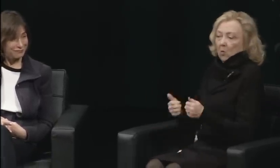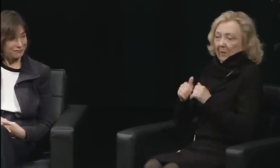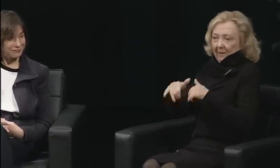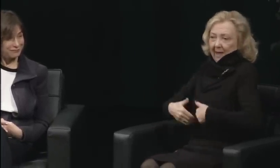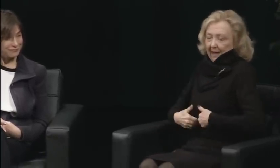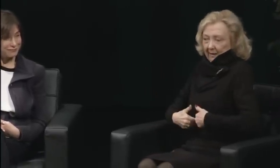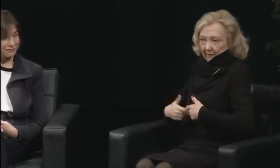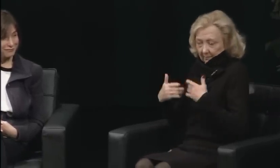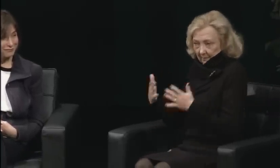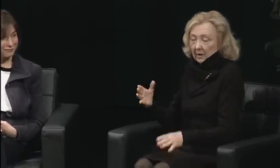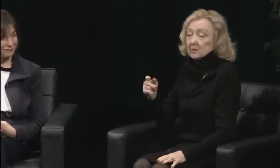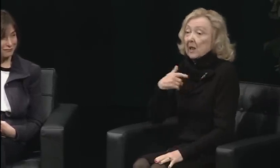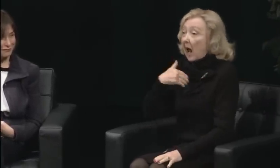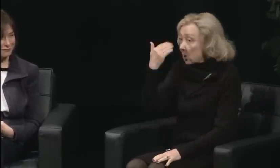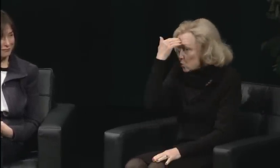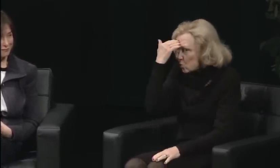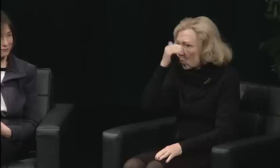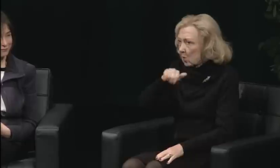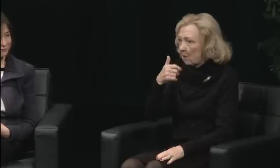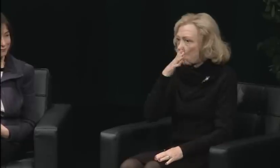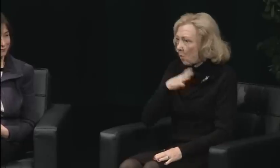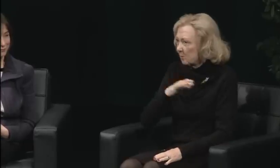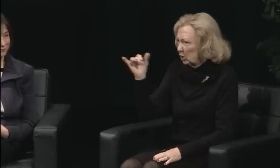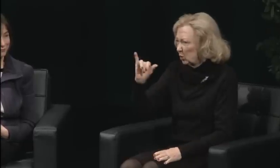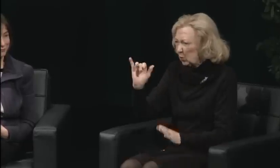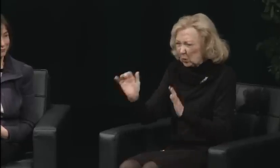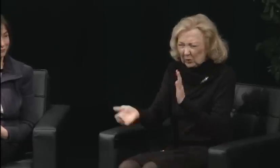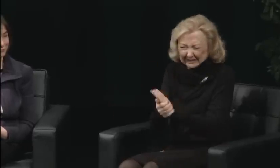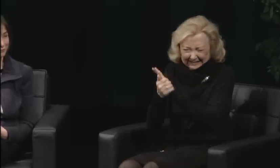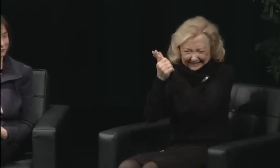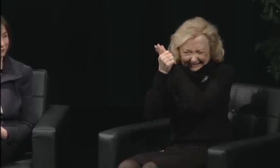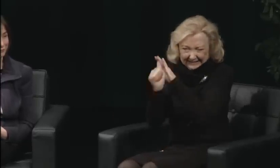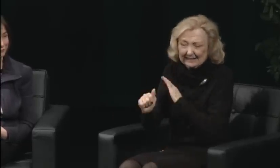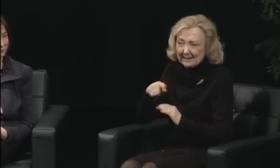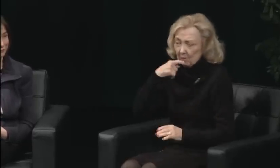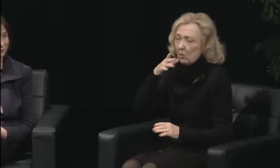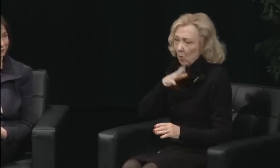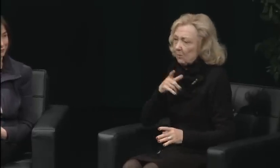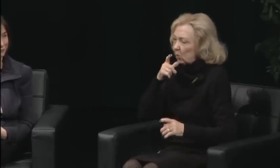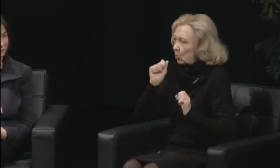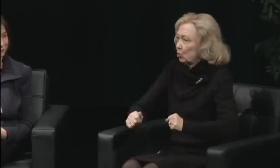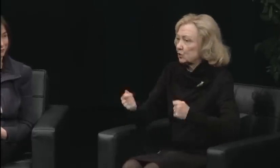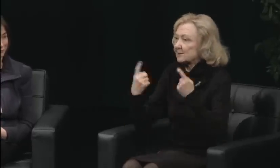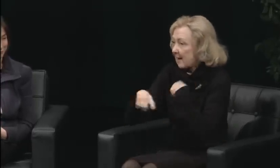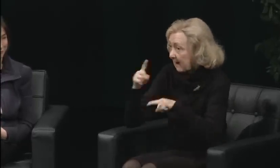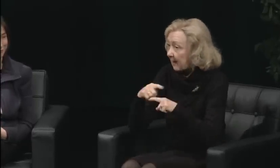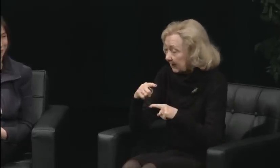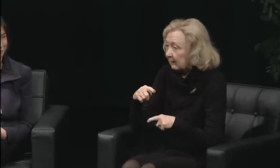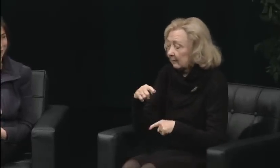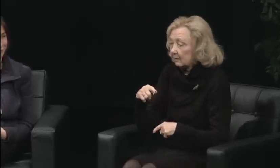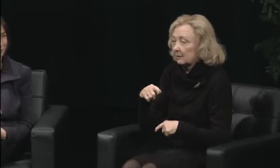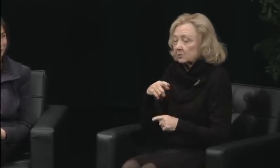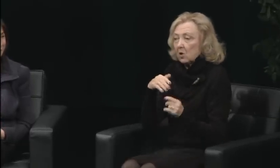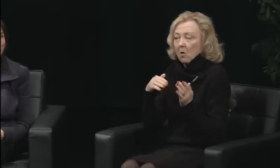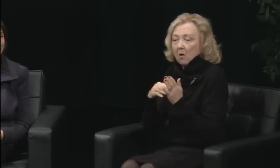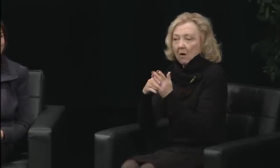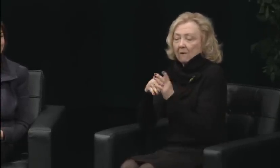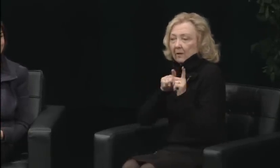So, for her, it was a question of what do we do now?